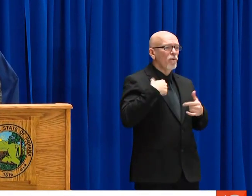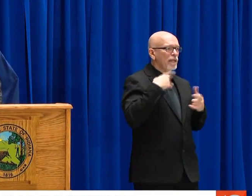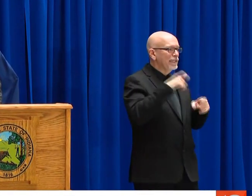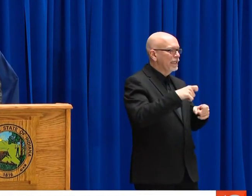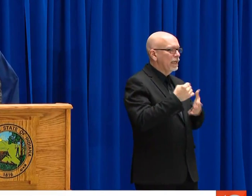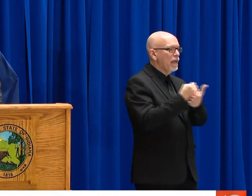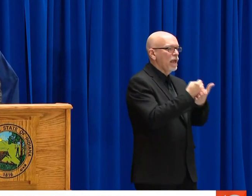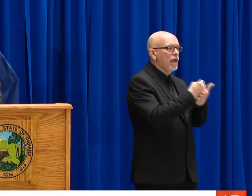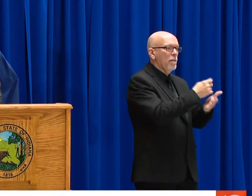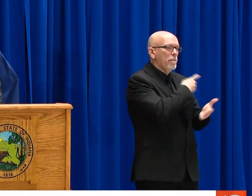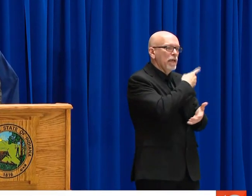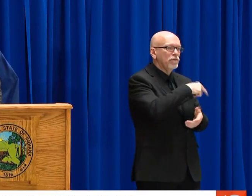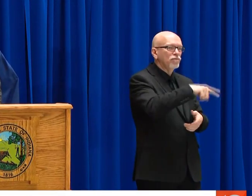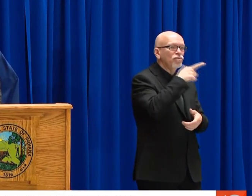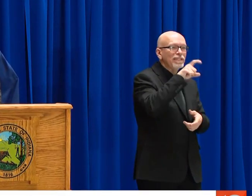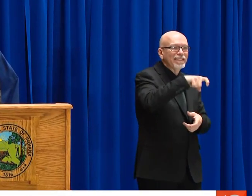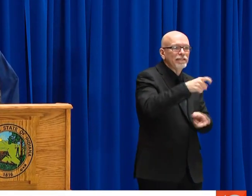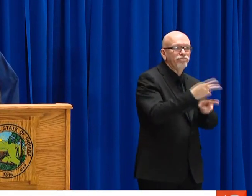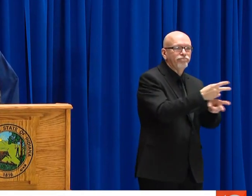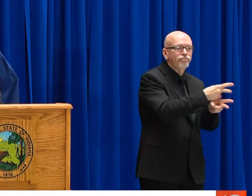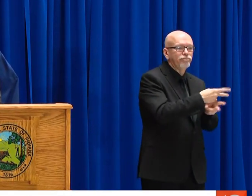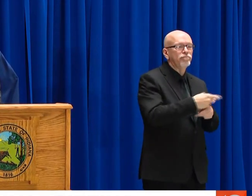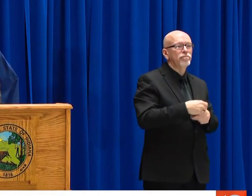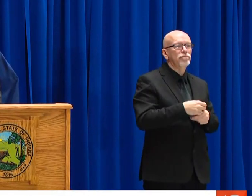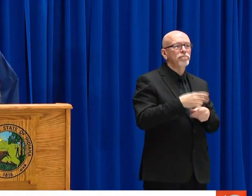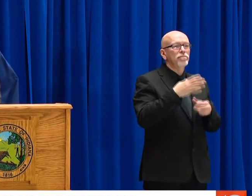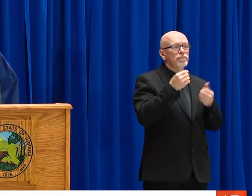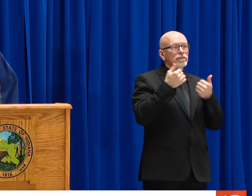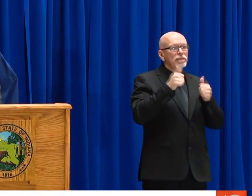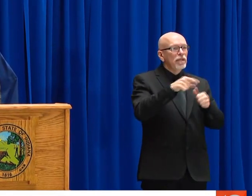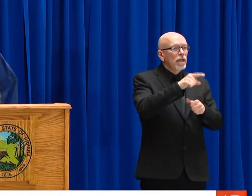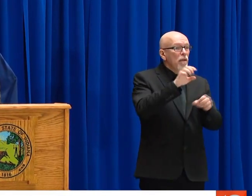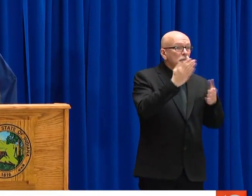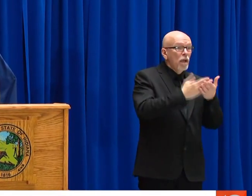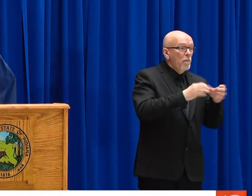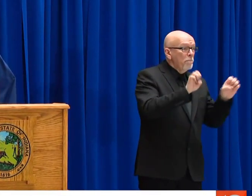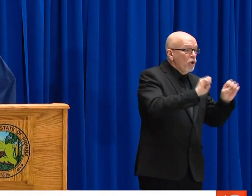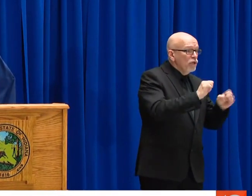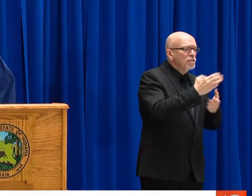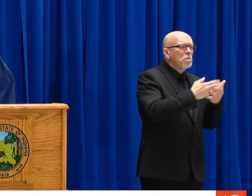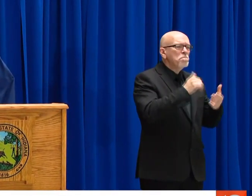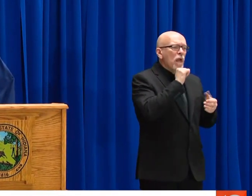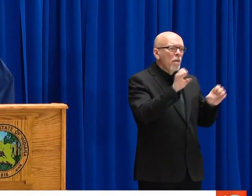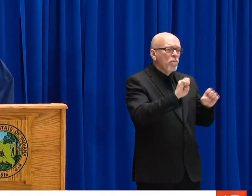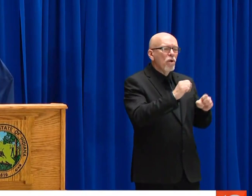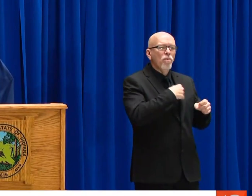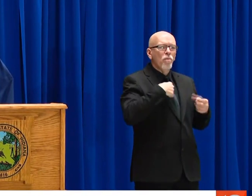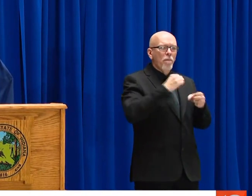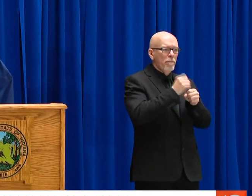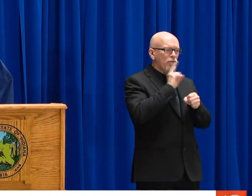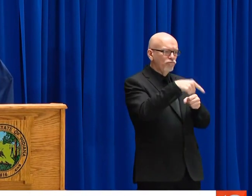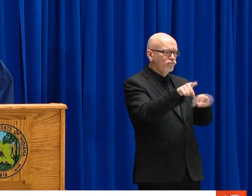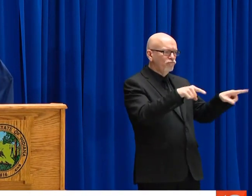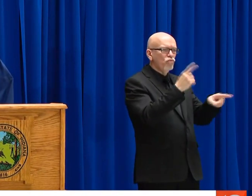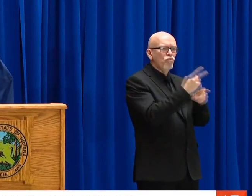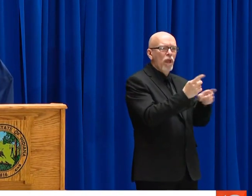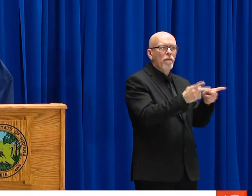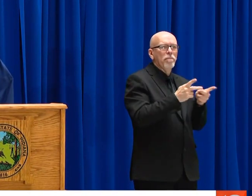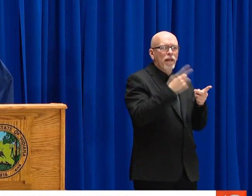OUR MAIN GOAL IN RESPONSE AND PLANNING IS TO KEEP OUR EMS SYSTEM OPERATIONAL AND ALLOWING RESOURCES TO THOSE PATIENTS